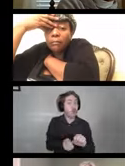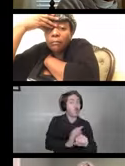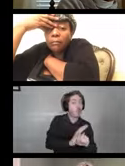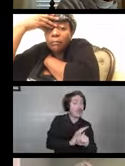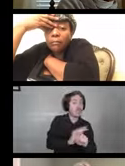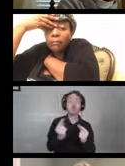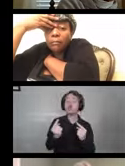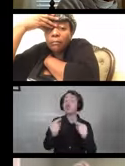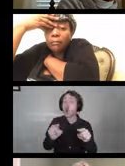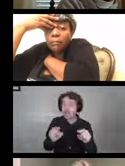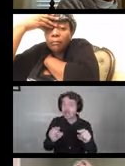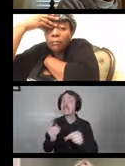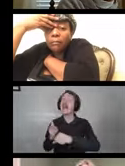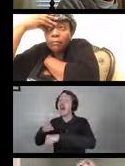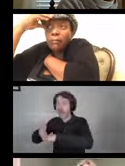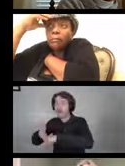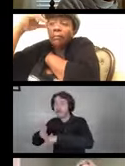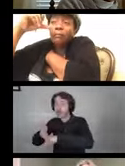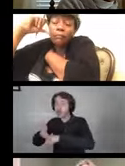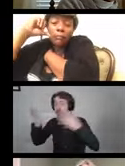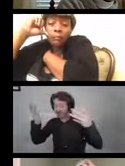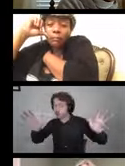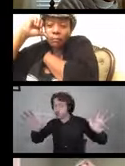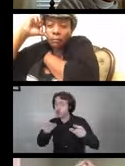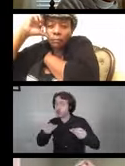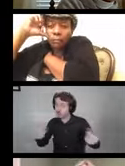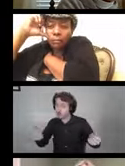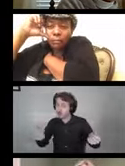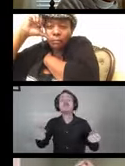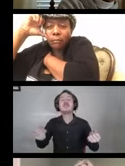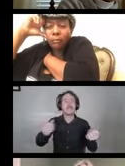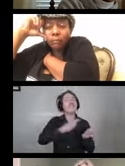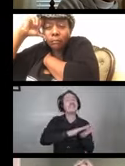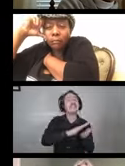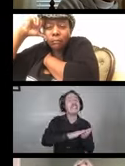disinfecting and cleaning is still important